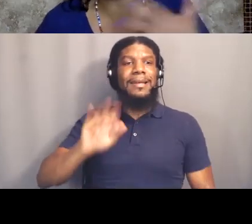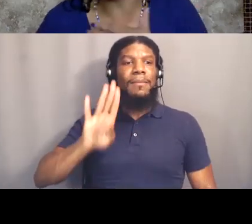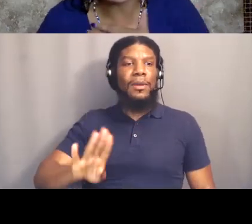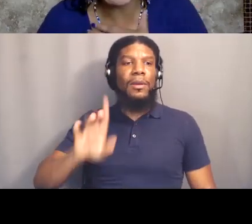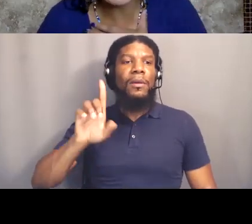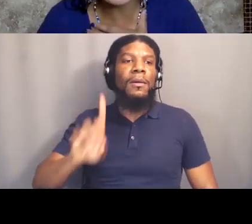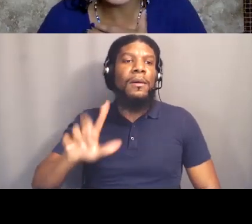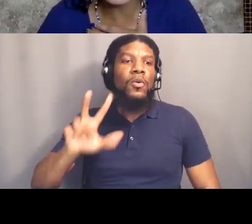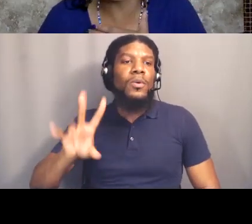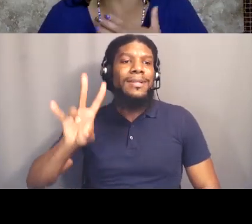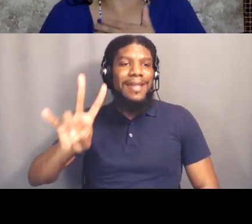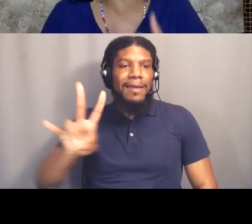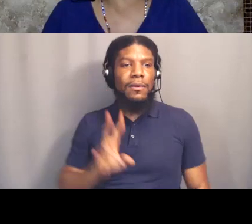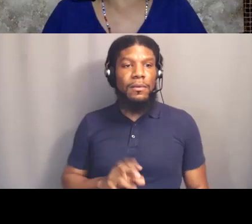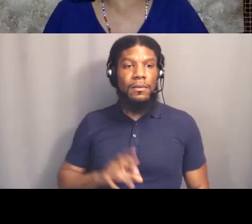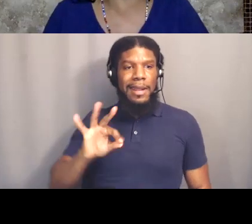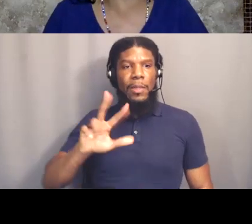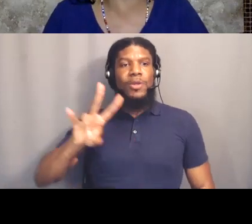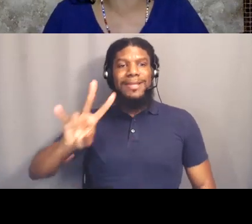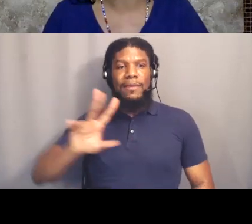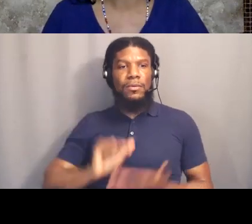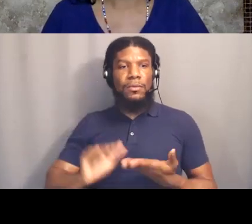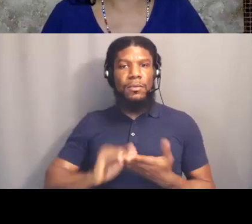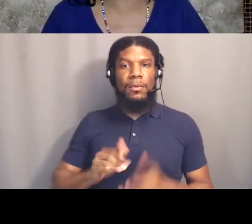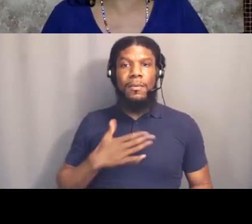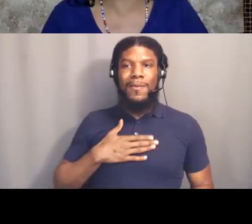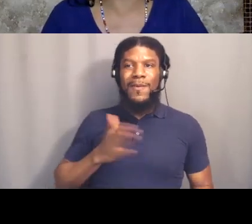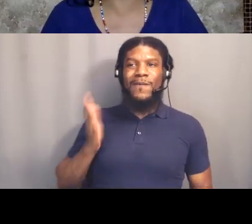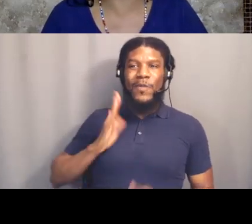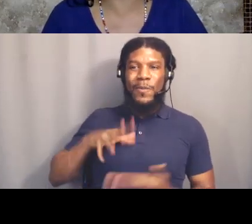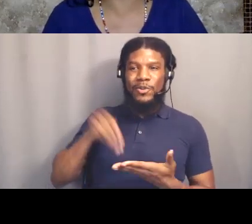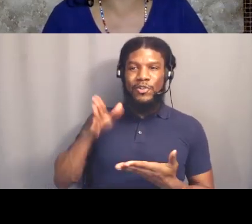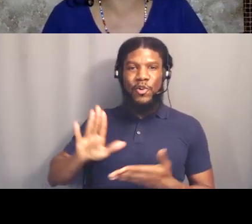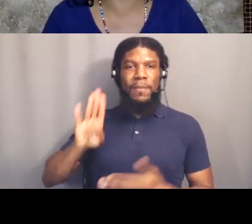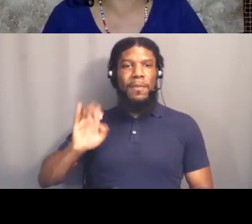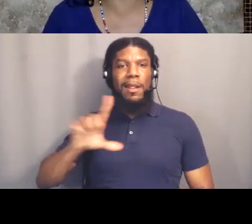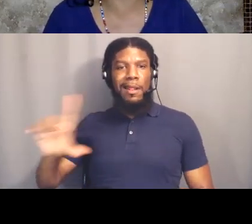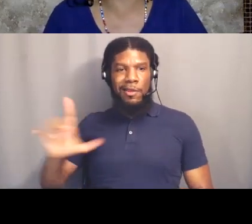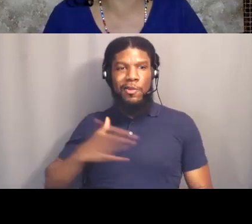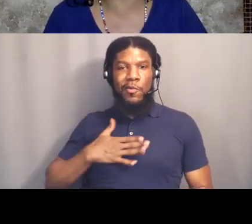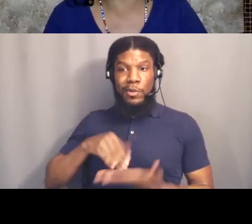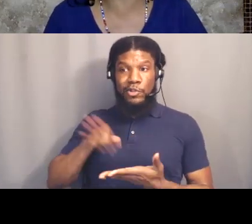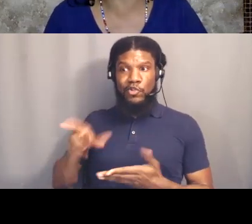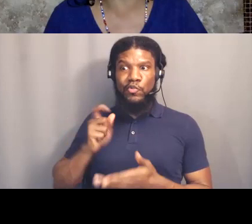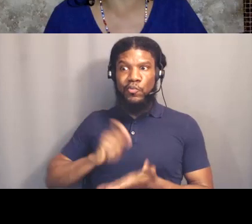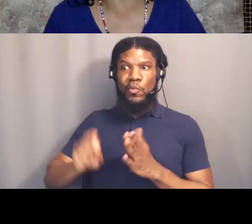of my former students bill, her name is Wendy Carrillo. She wrote a bill that will remove ICE transfers,